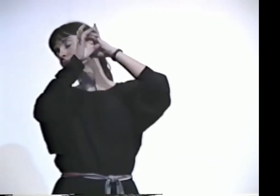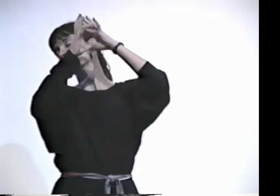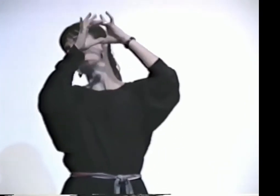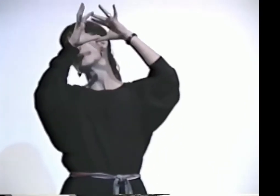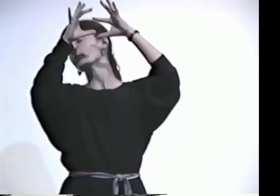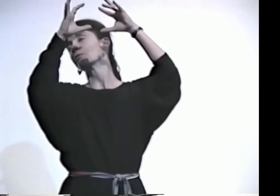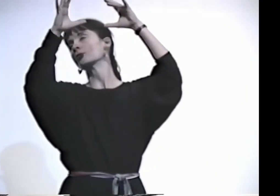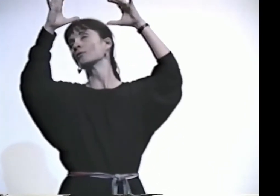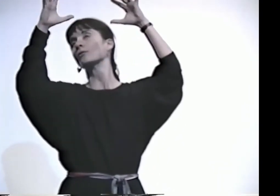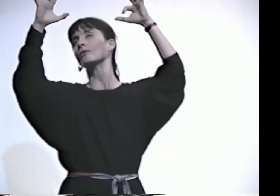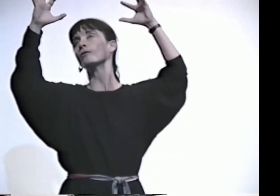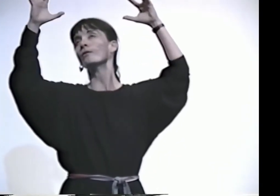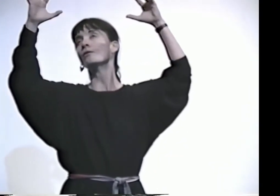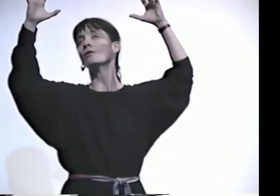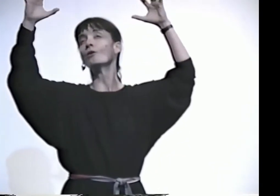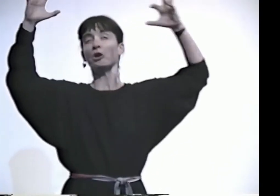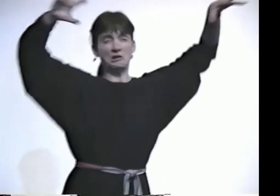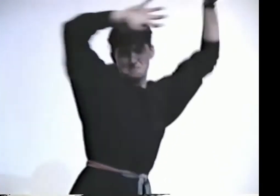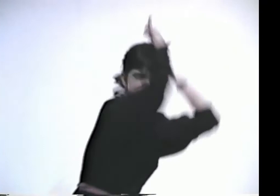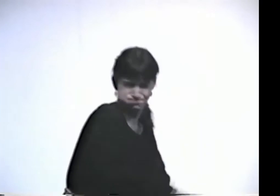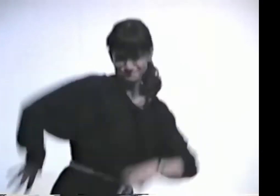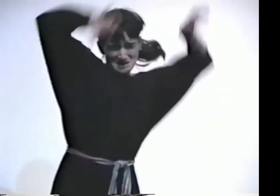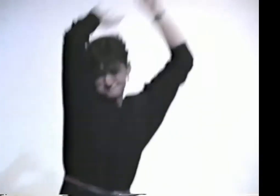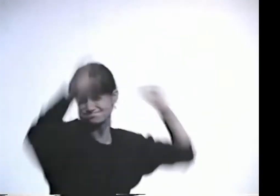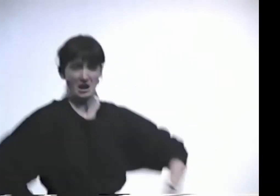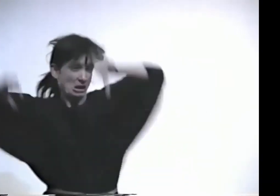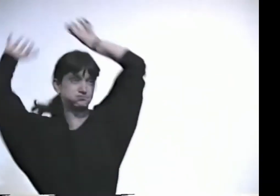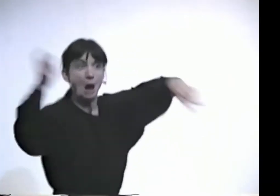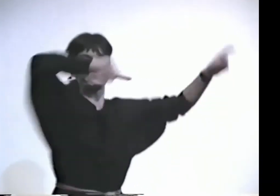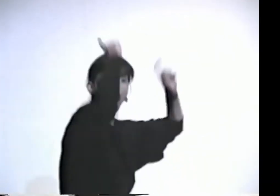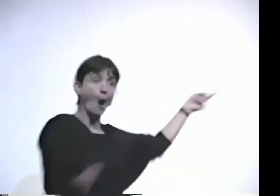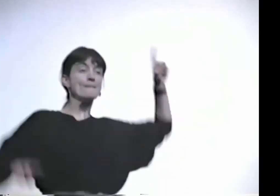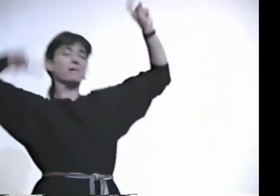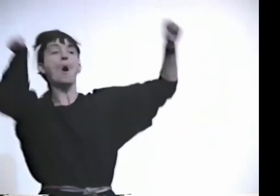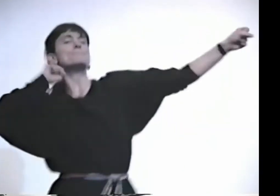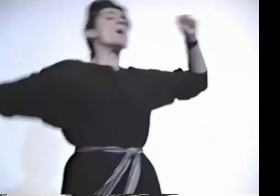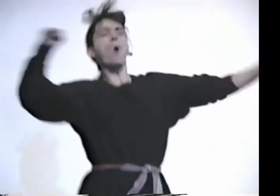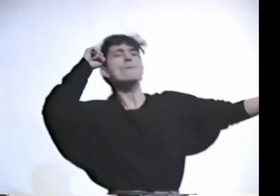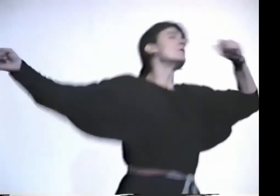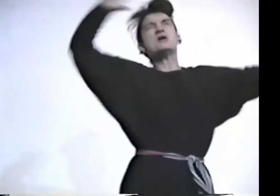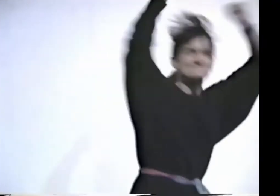AND AGAIN, I DREAMED OF A THUNDER AND LIGHTNING STORM.